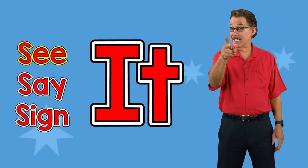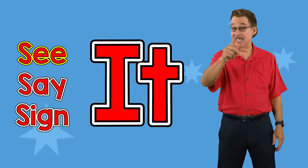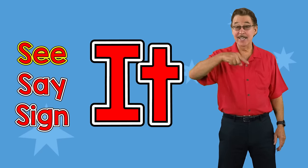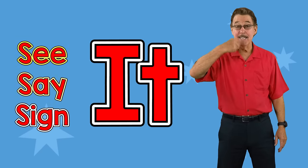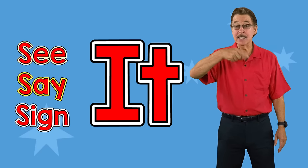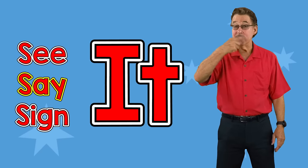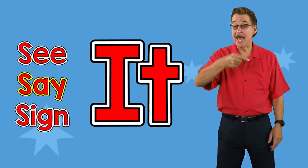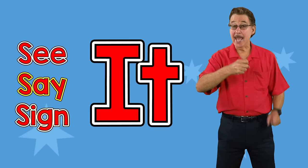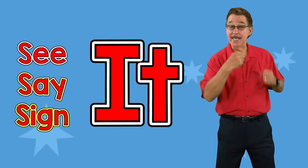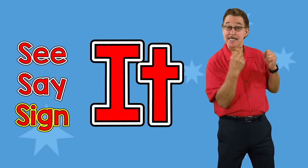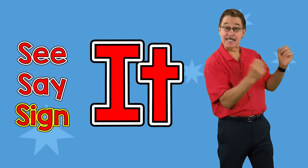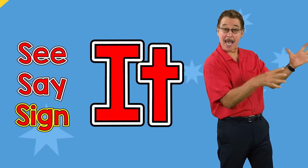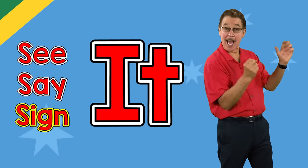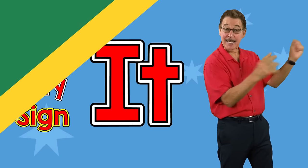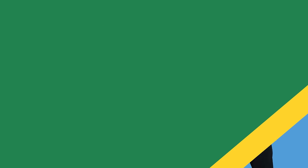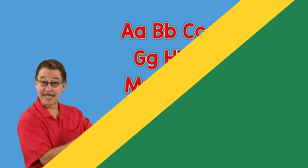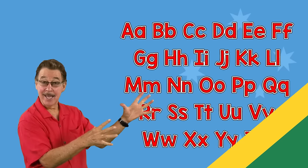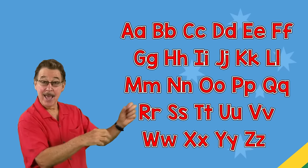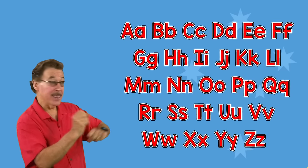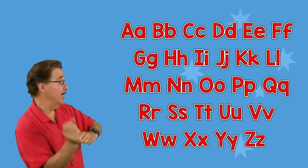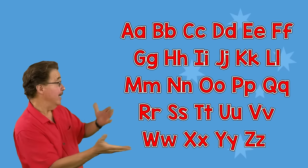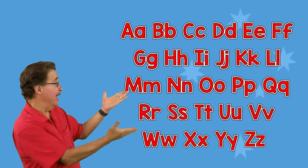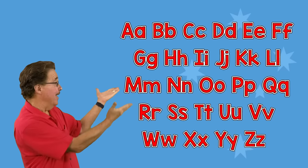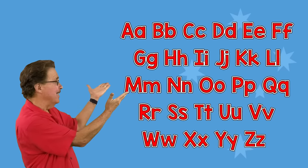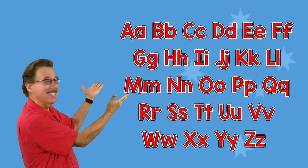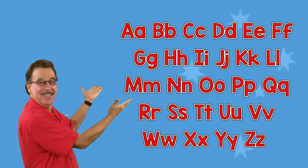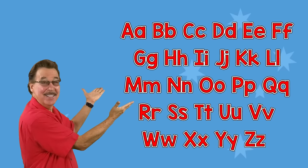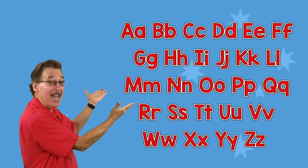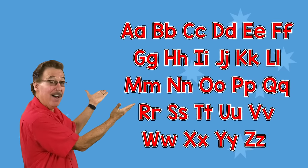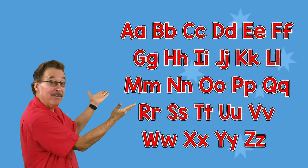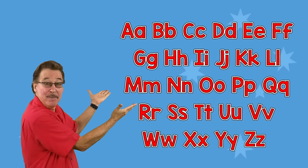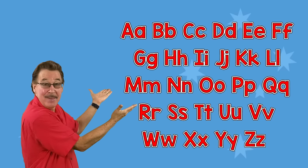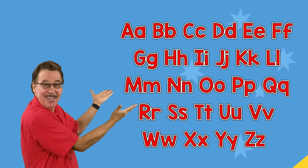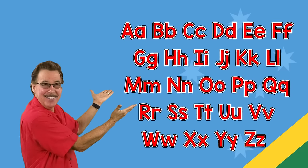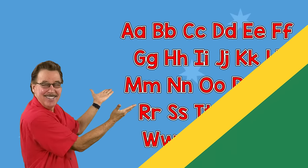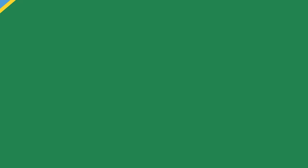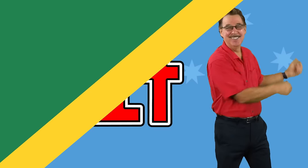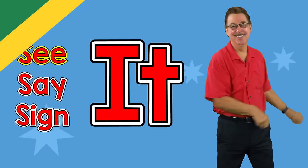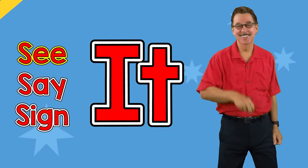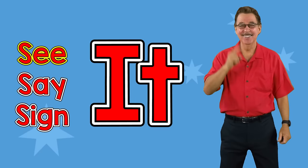See it, say it, sign it The letters of the alphabet